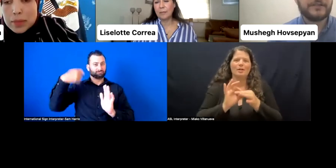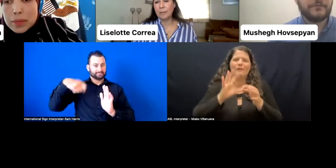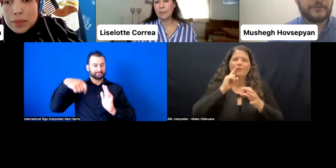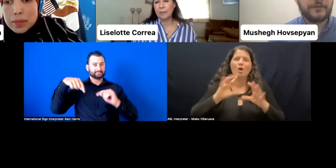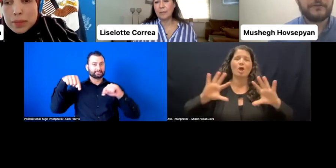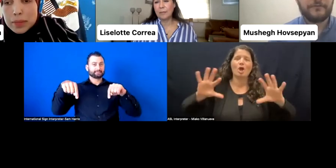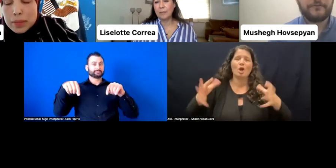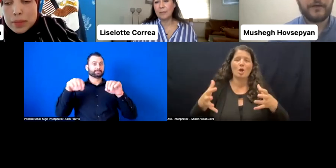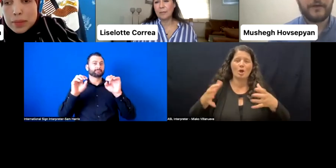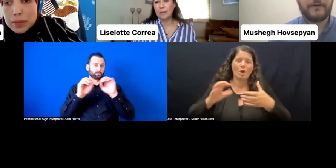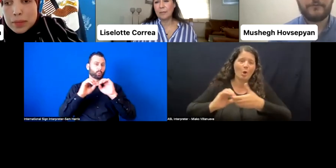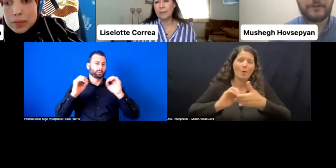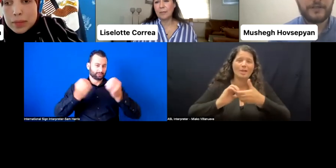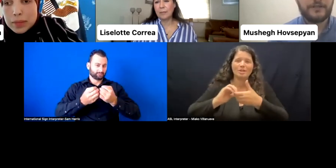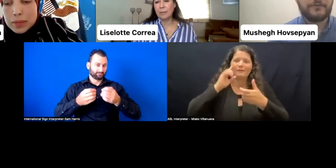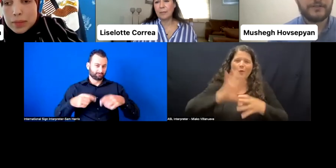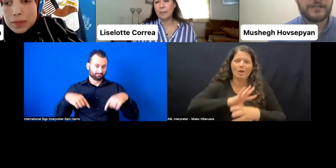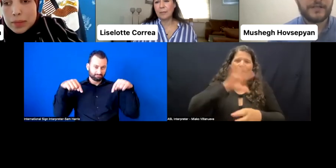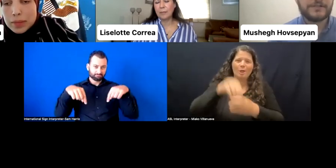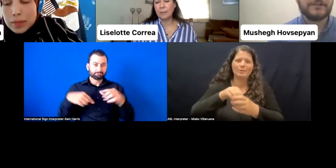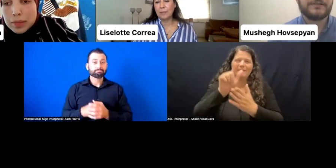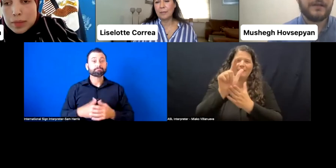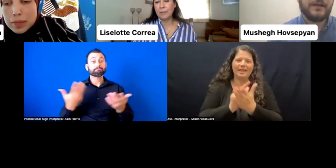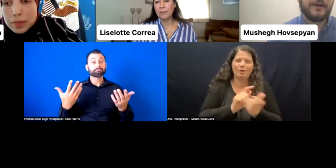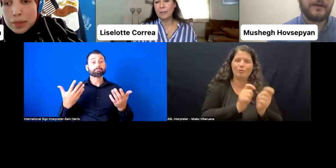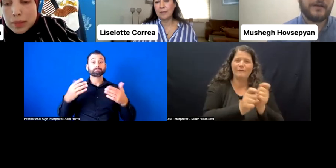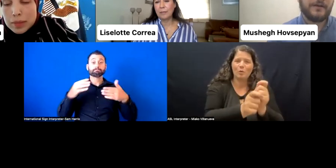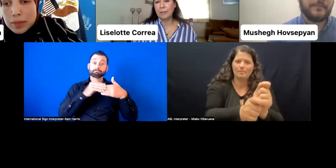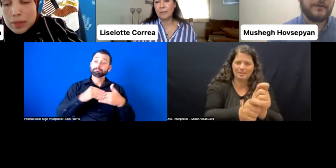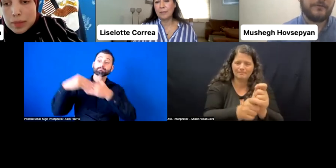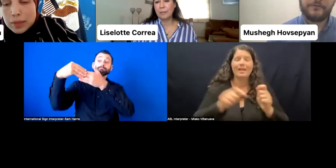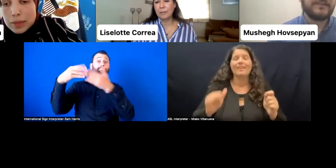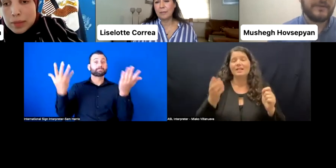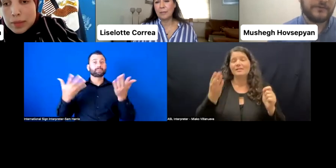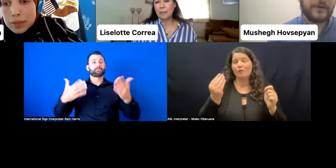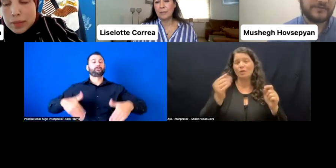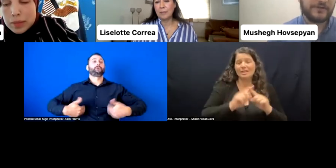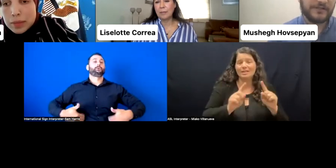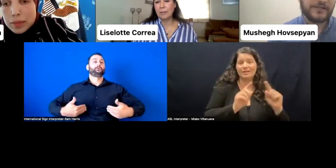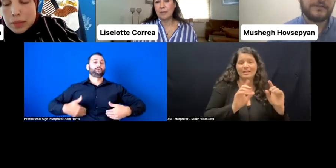a union of 14 organizations-- disability rights organizations--